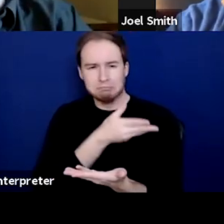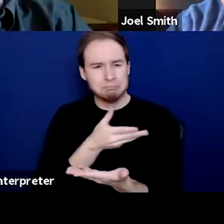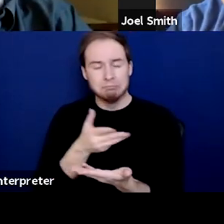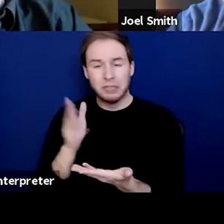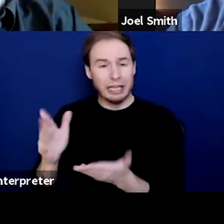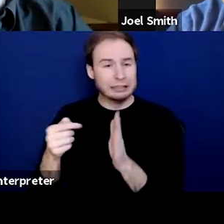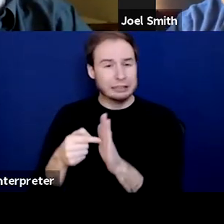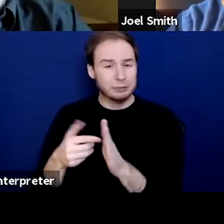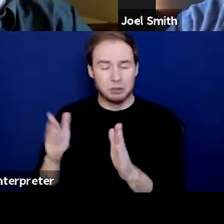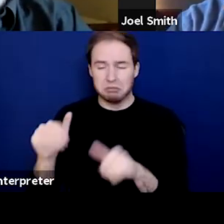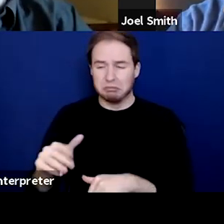He just wants to continue on.